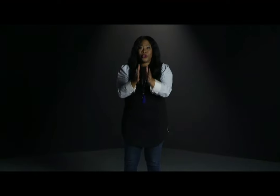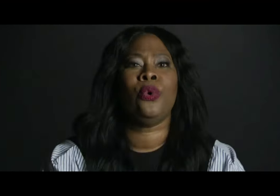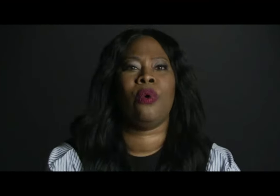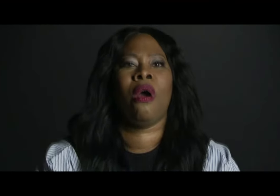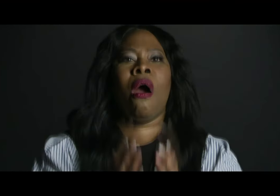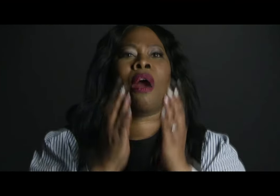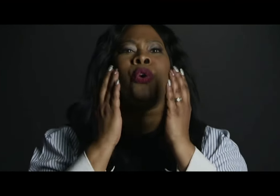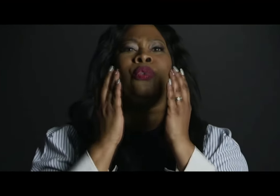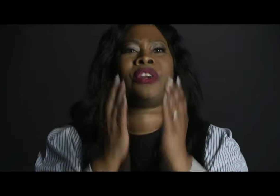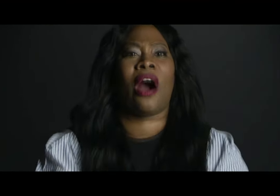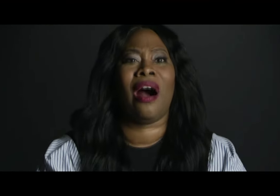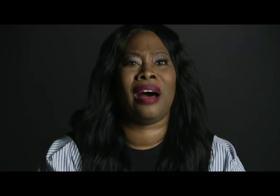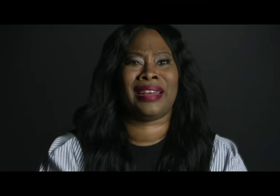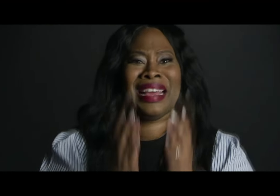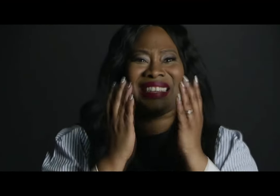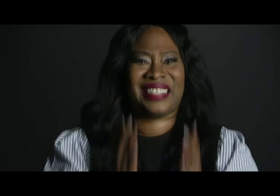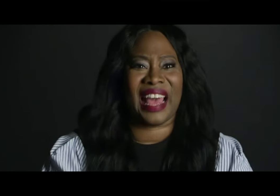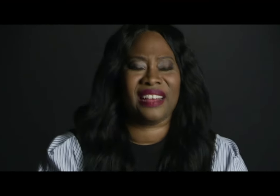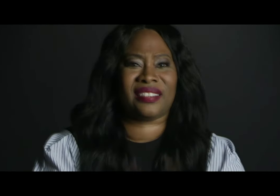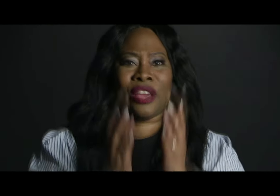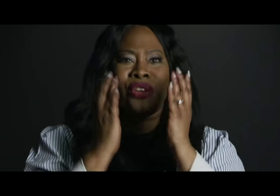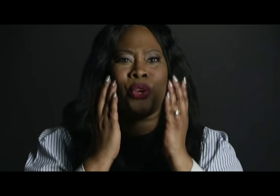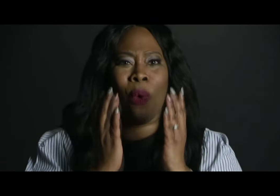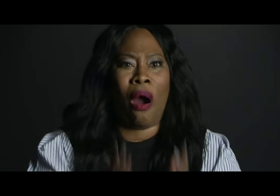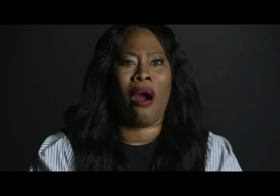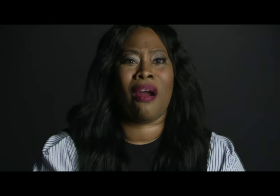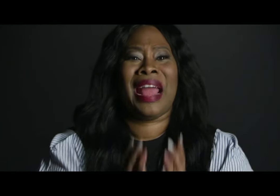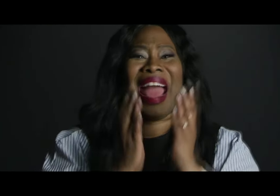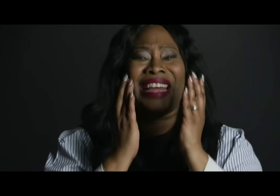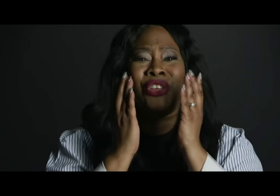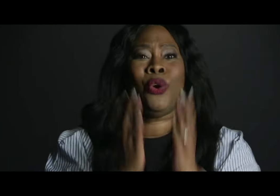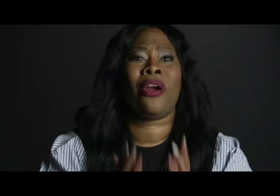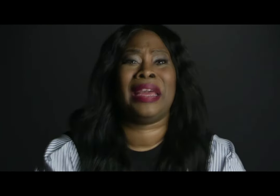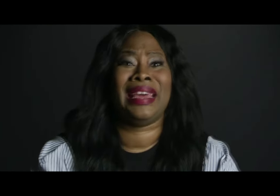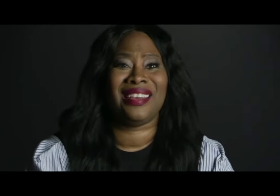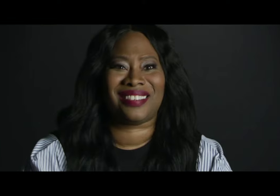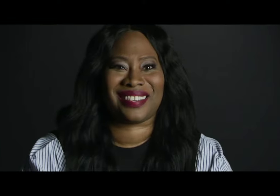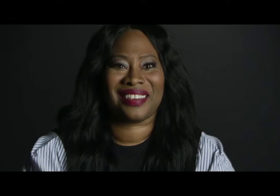You are who God says you are and you are His.